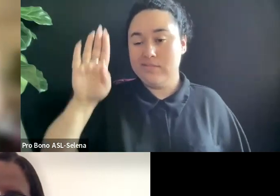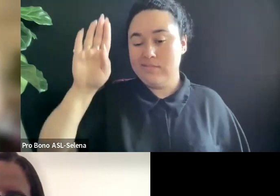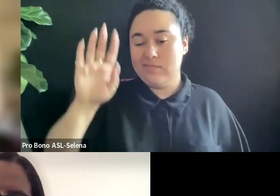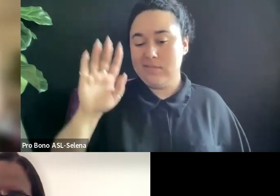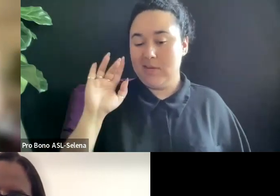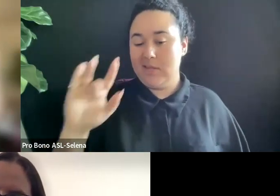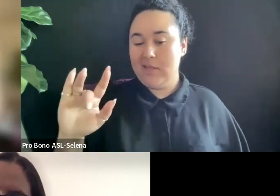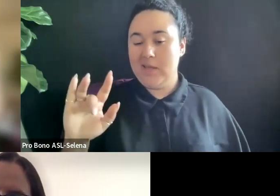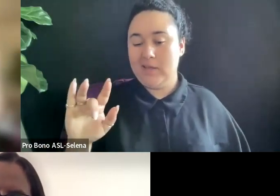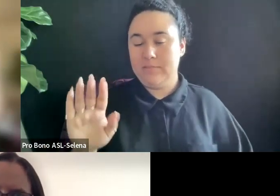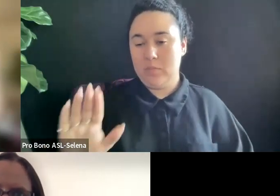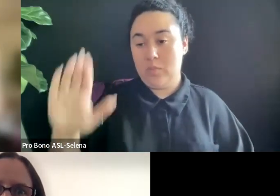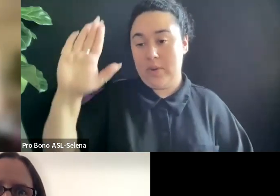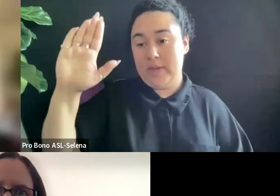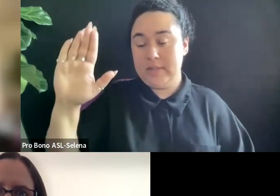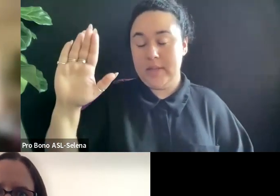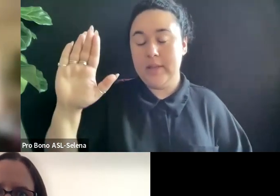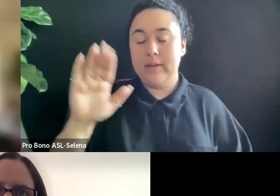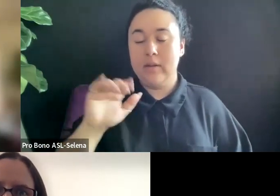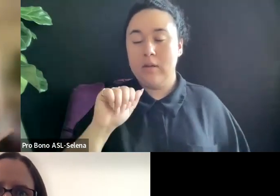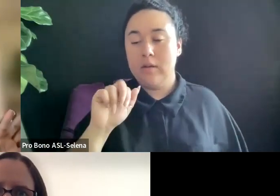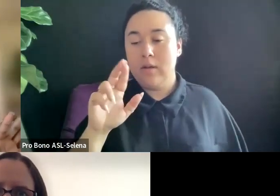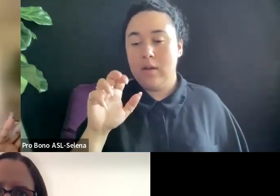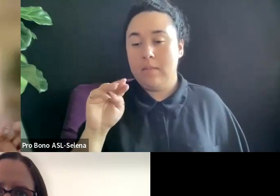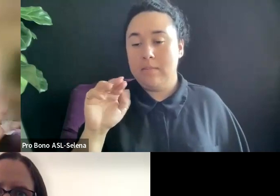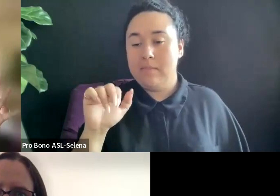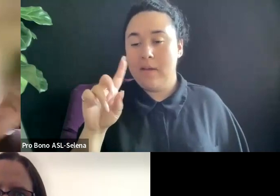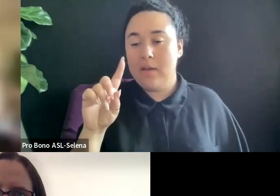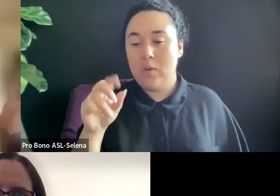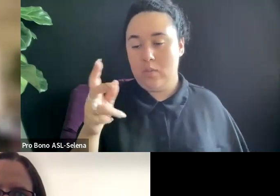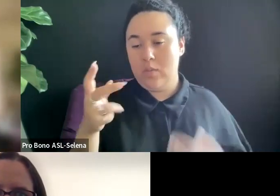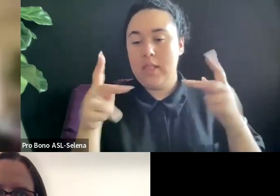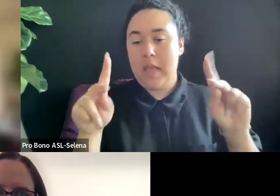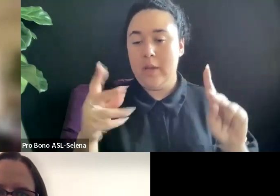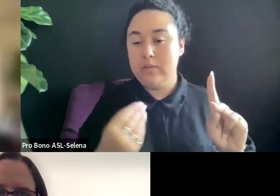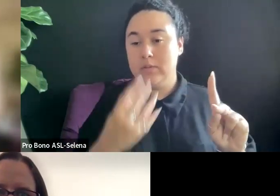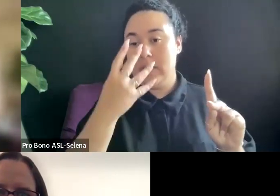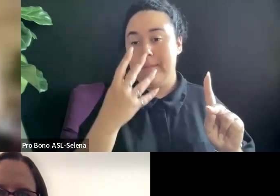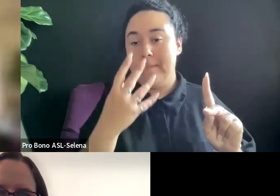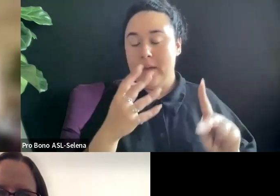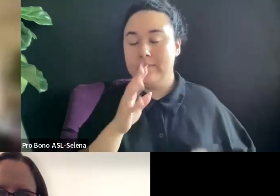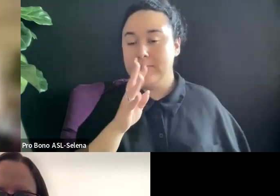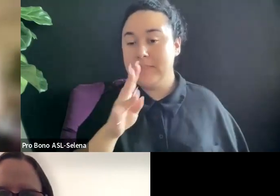HAND AND WE'LL UNMUTE YOU. THAT WAS AMAZING. I WAS TAKING NOTES HERE.